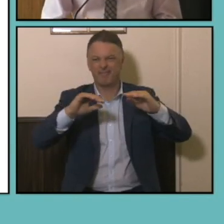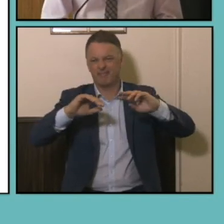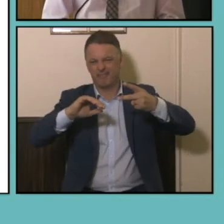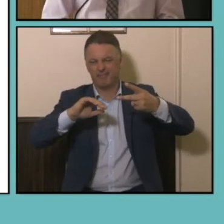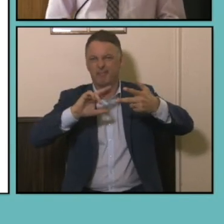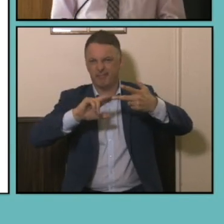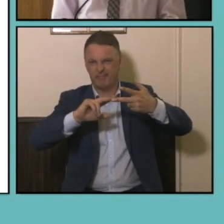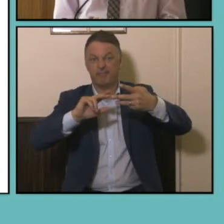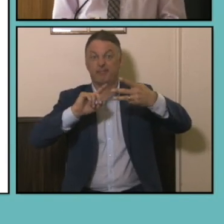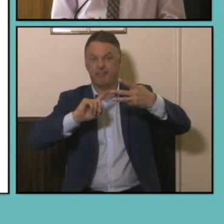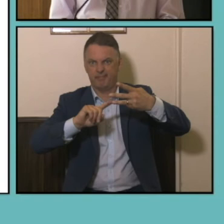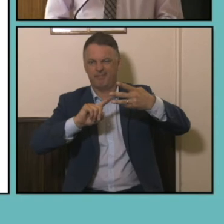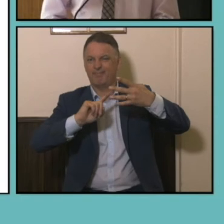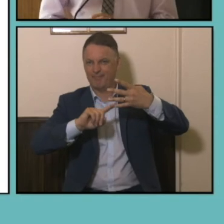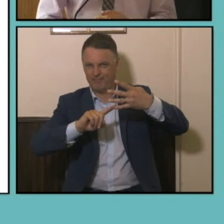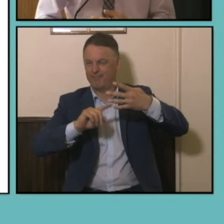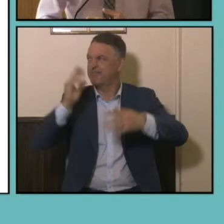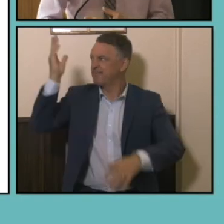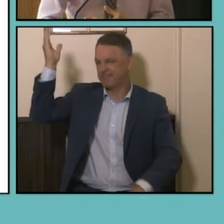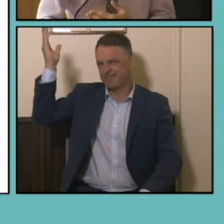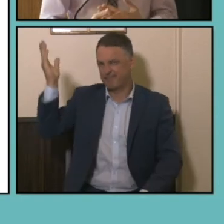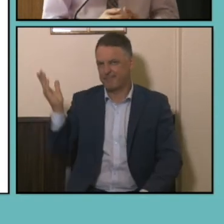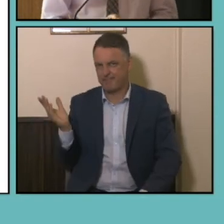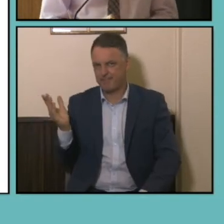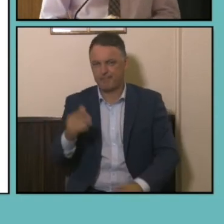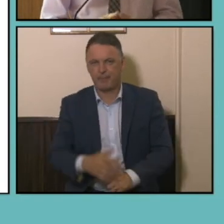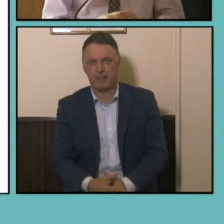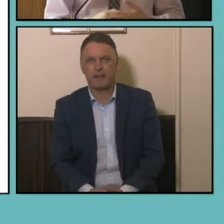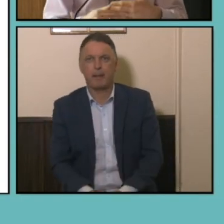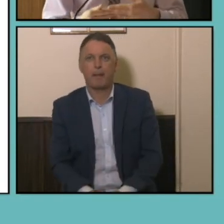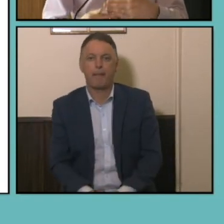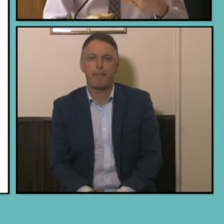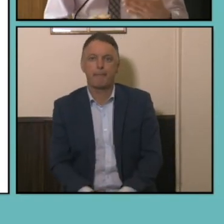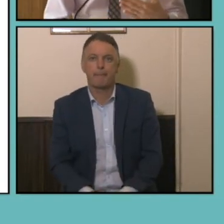median weekly income on the right and you can see here that as educational